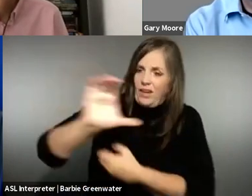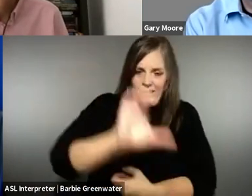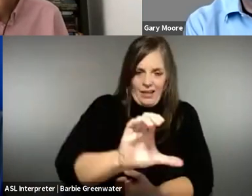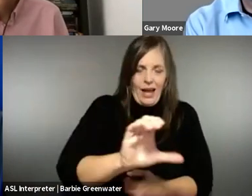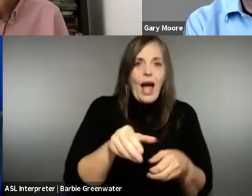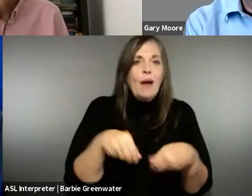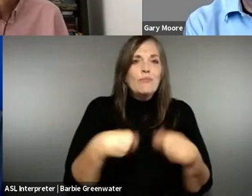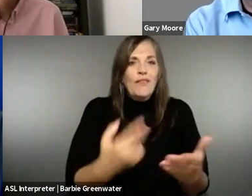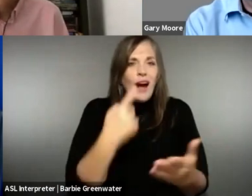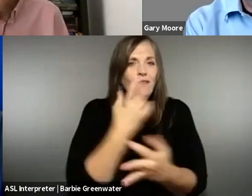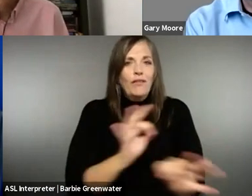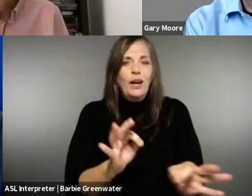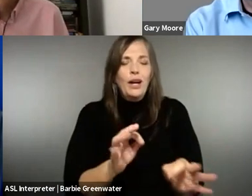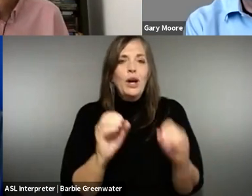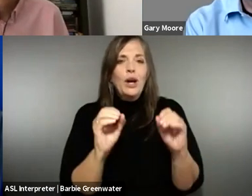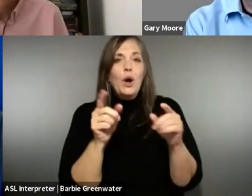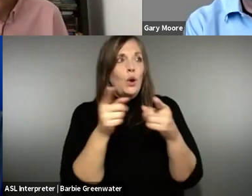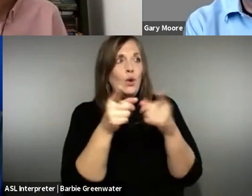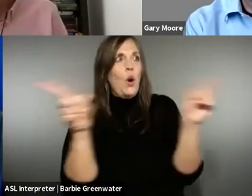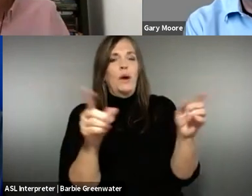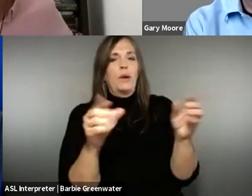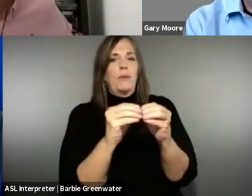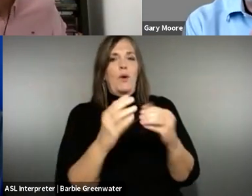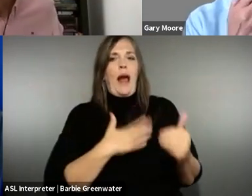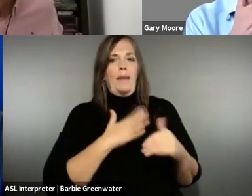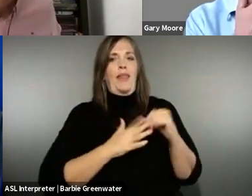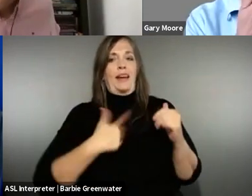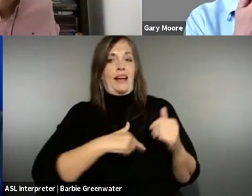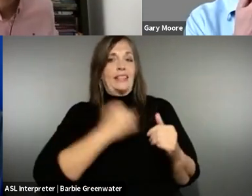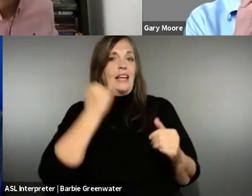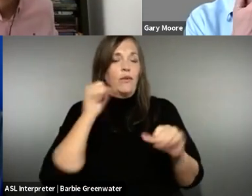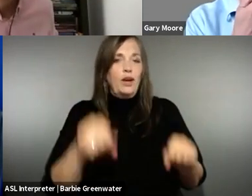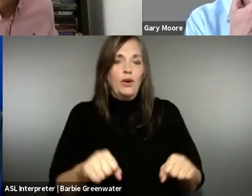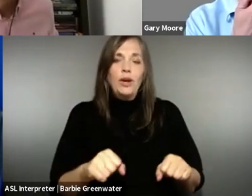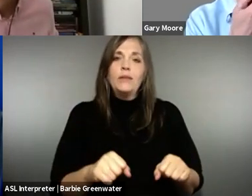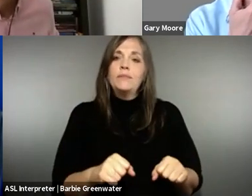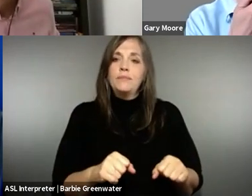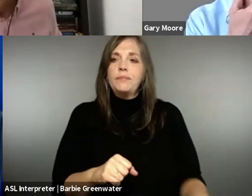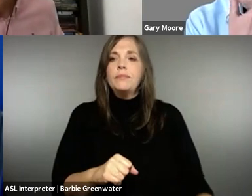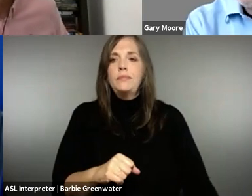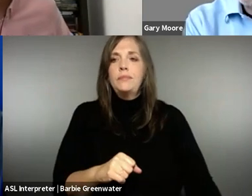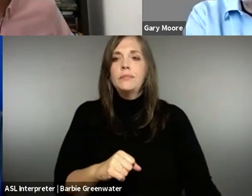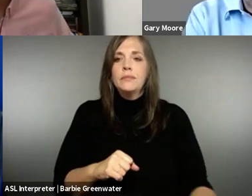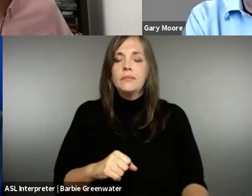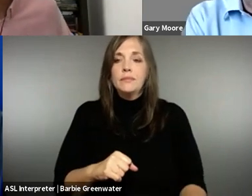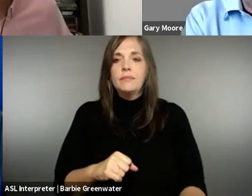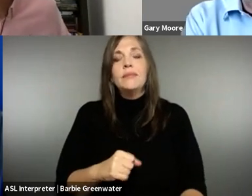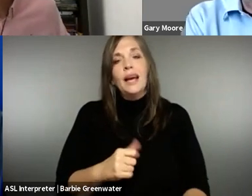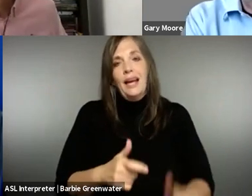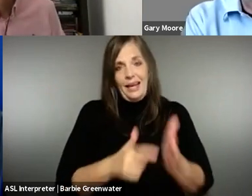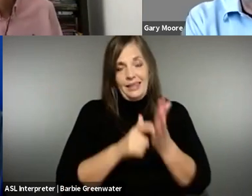Let's go find a big chunk of money and make sure we can provide it for free. No one would be more happier than us. But it does take -- you know,